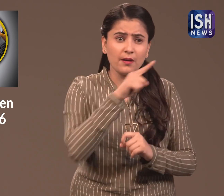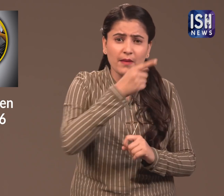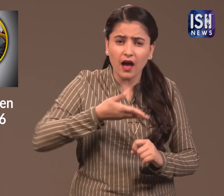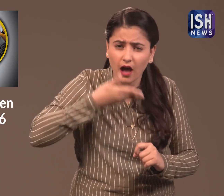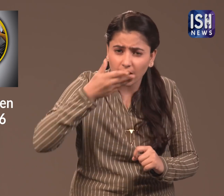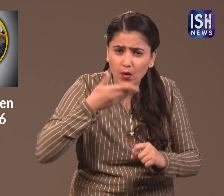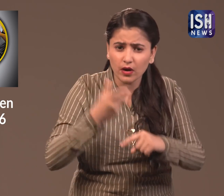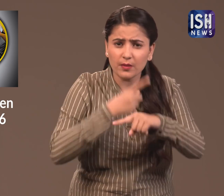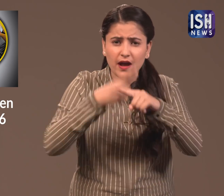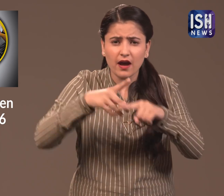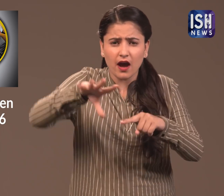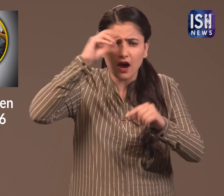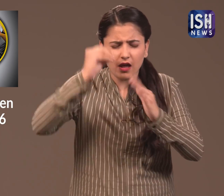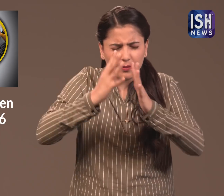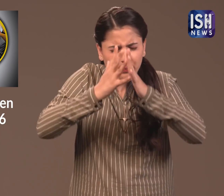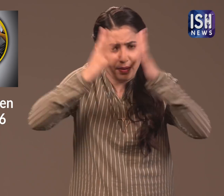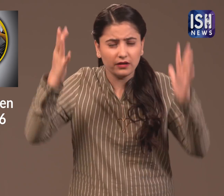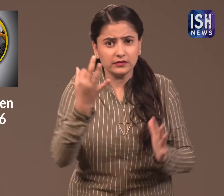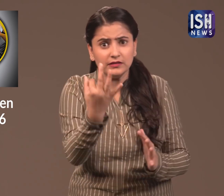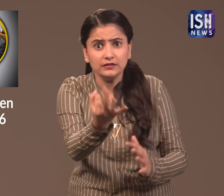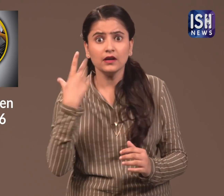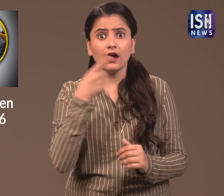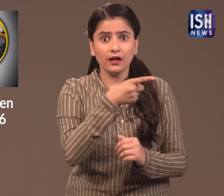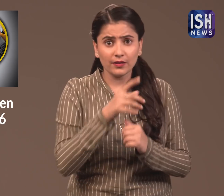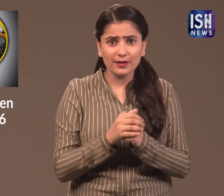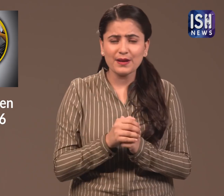His advise and there is a lot to learn from him.